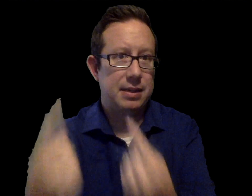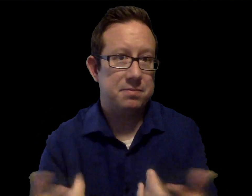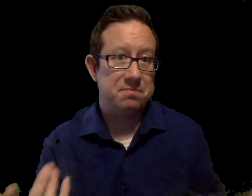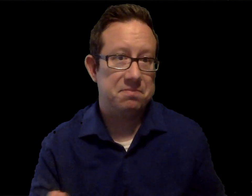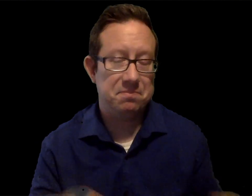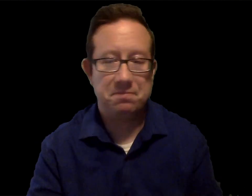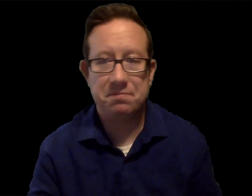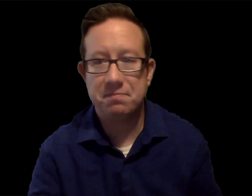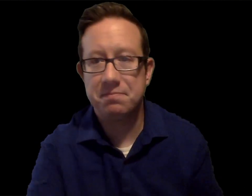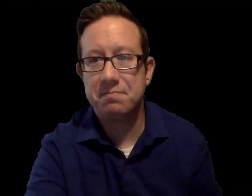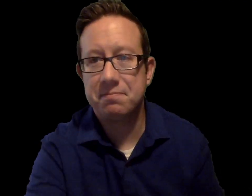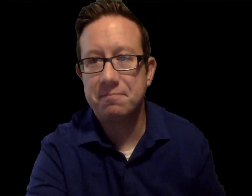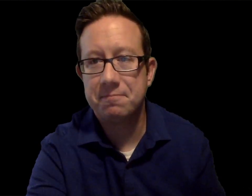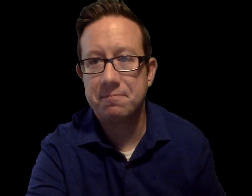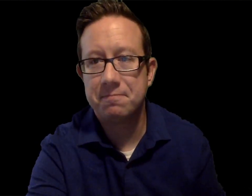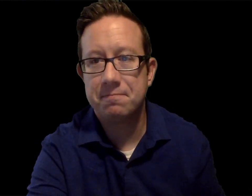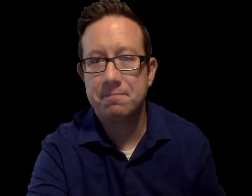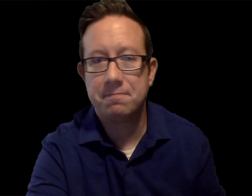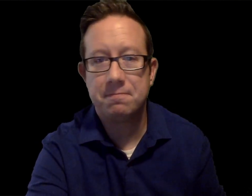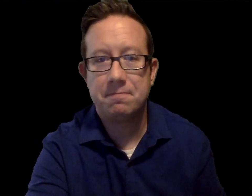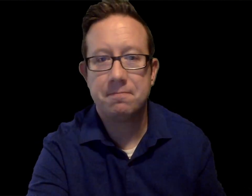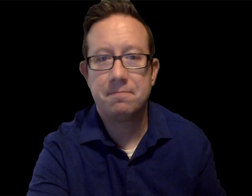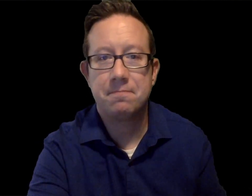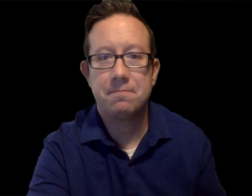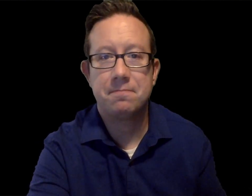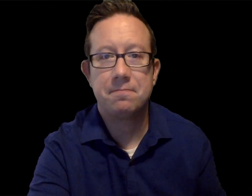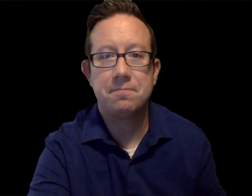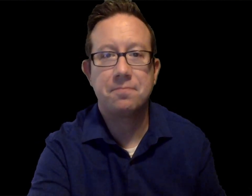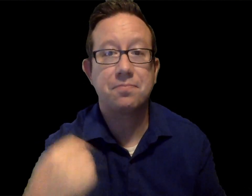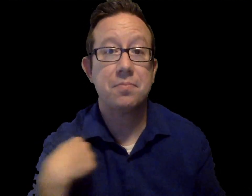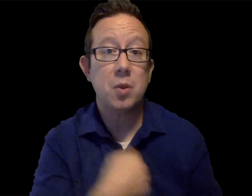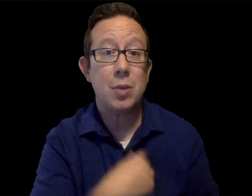Some after school activities have been paused since this pandemic began.